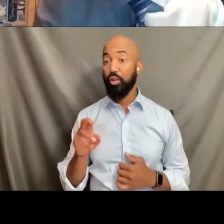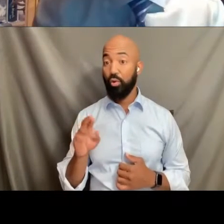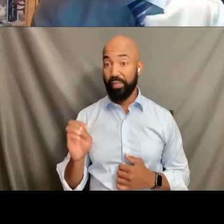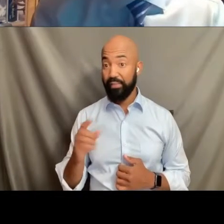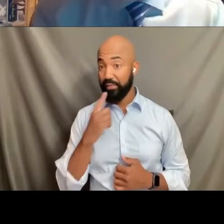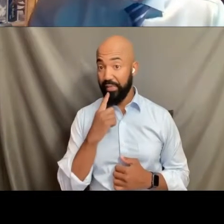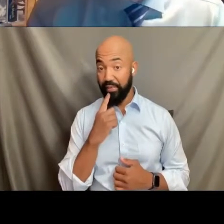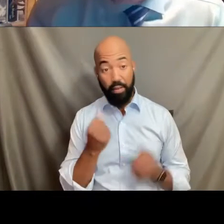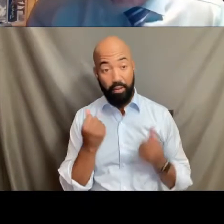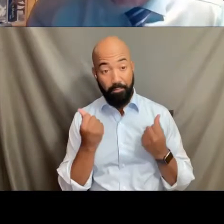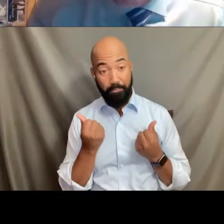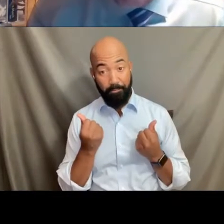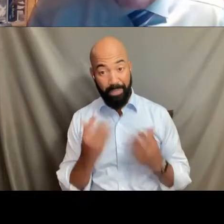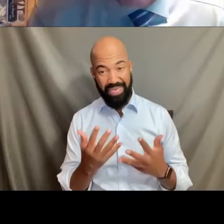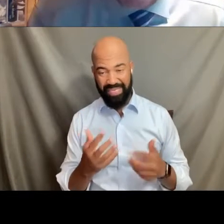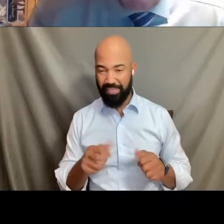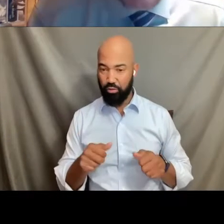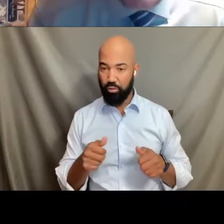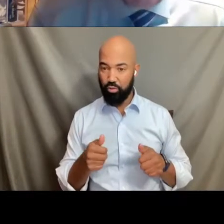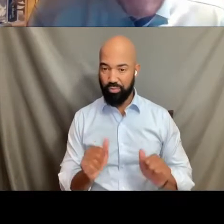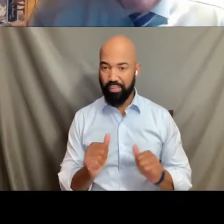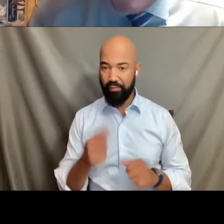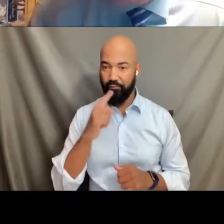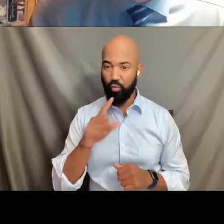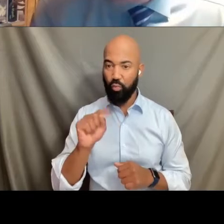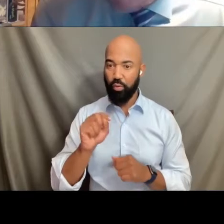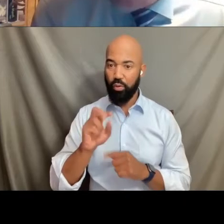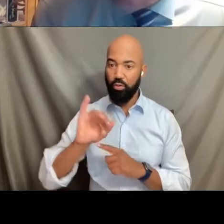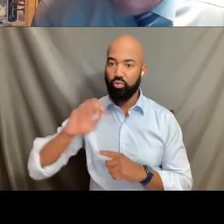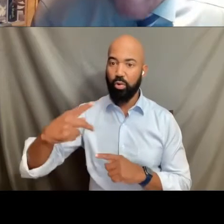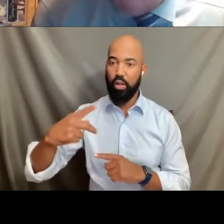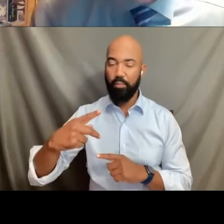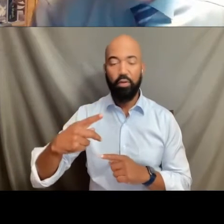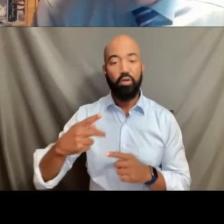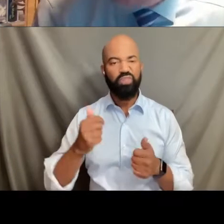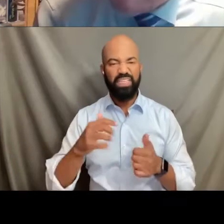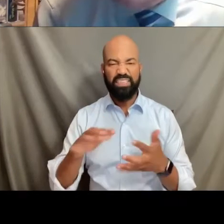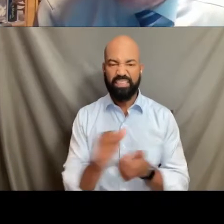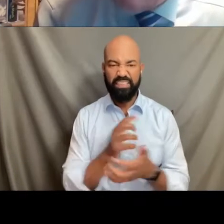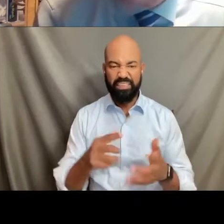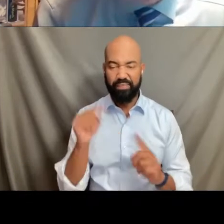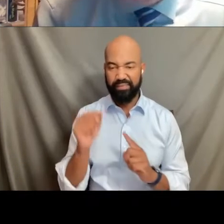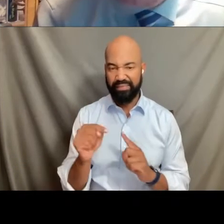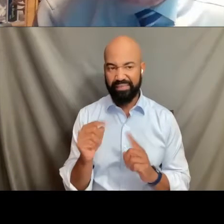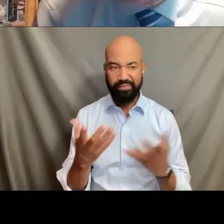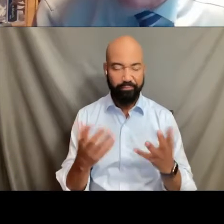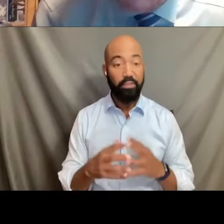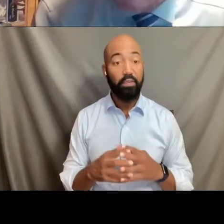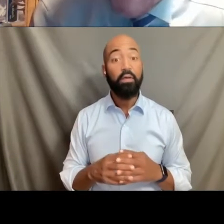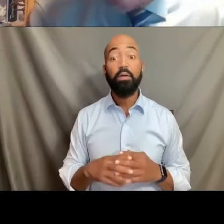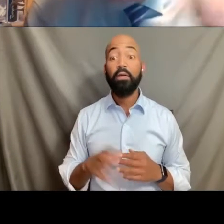many of the attempts by the Trump administration to roll these back, you know what they are. It's important I think to remember them tonight